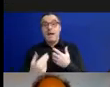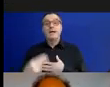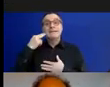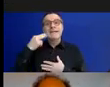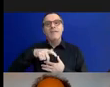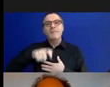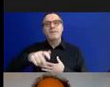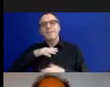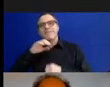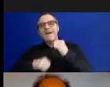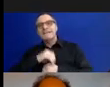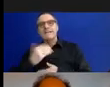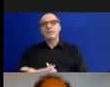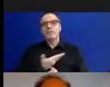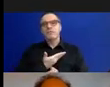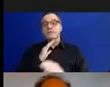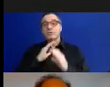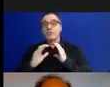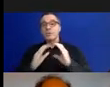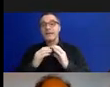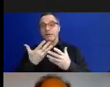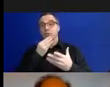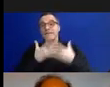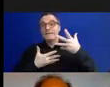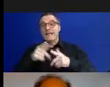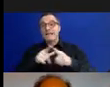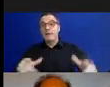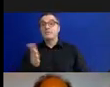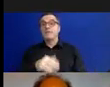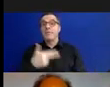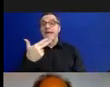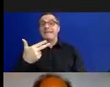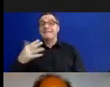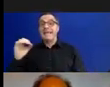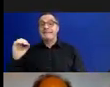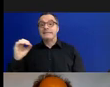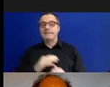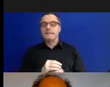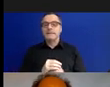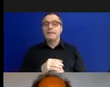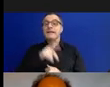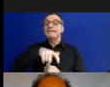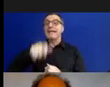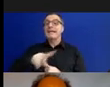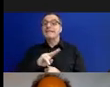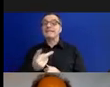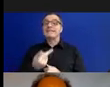in sign language since 1880. Delegates of the Second International Congress for Education of the